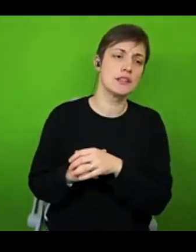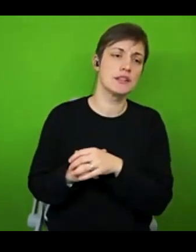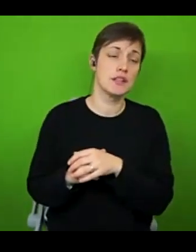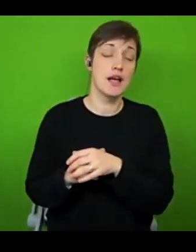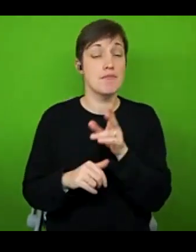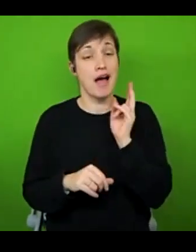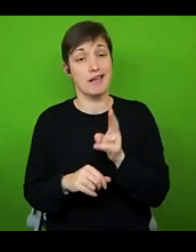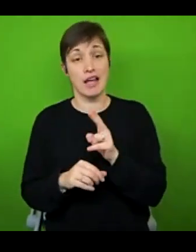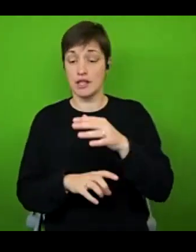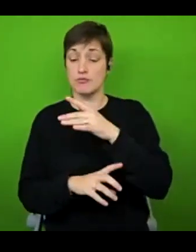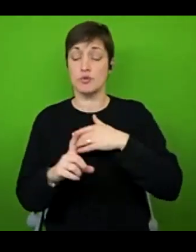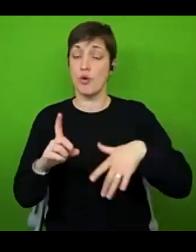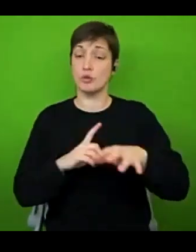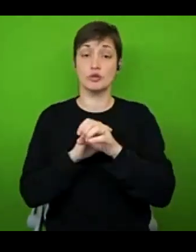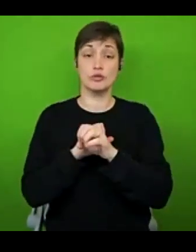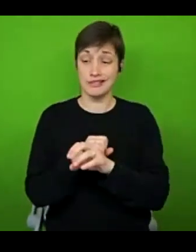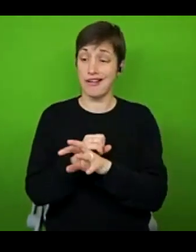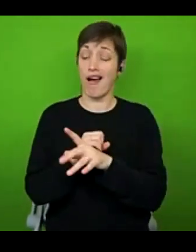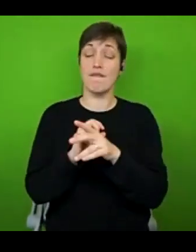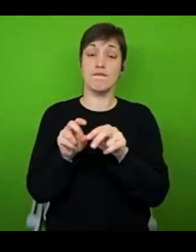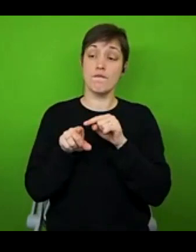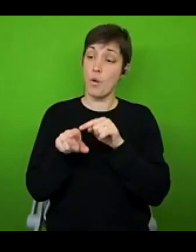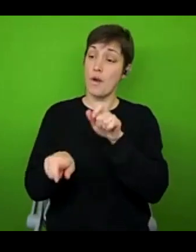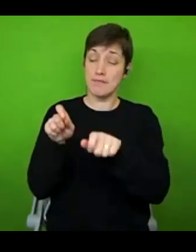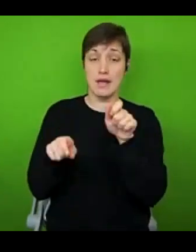following people who are writing with a chronic illness is incredibly validating.